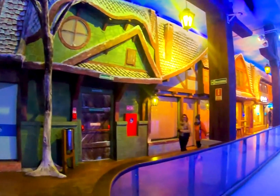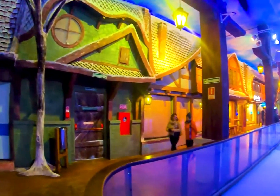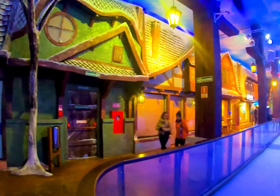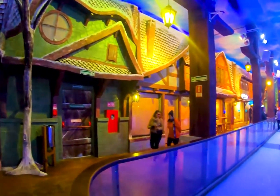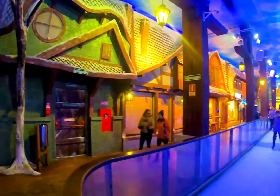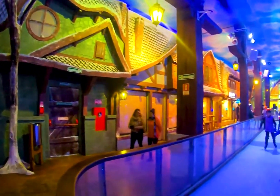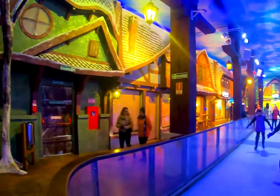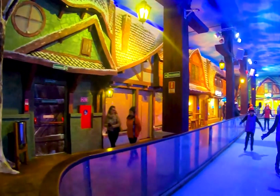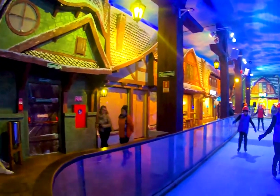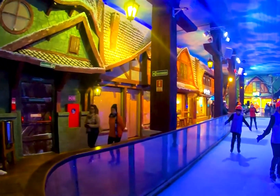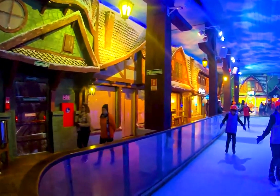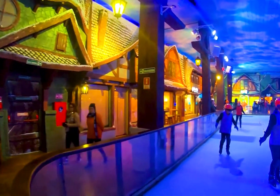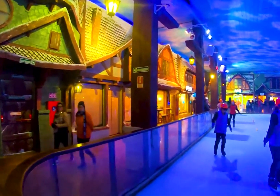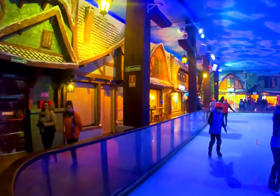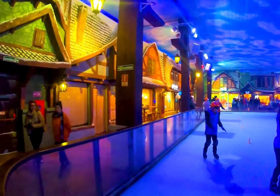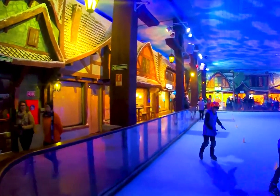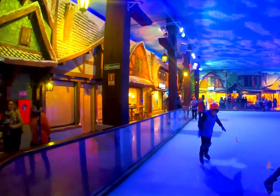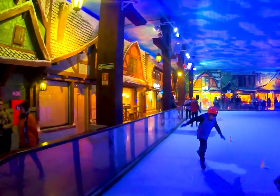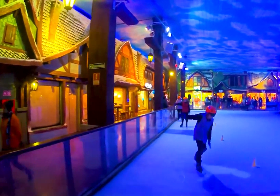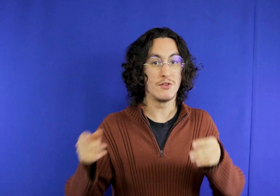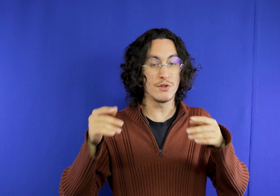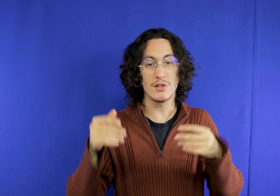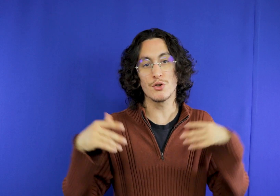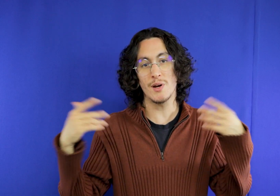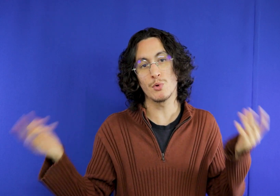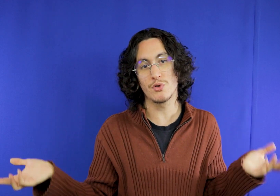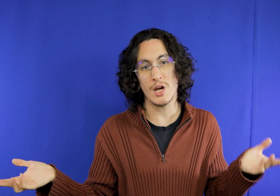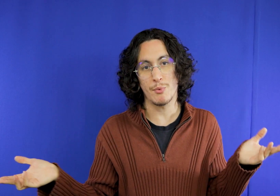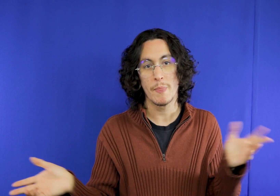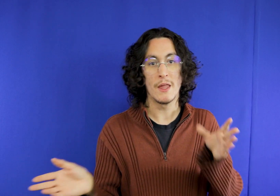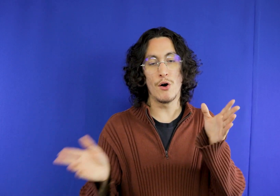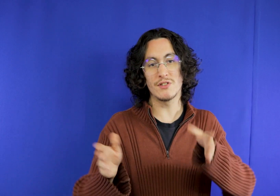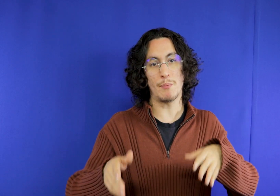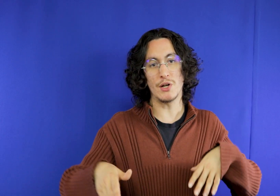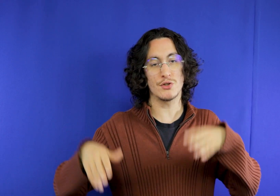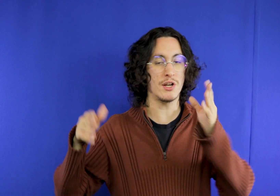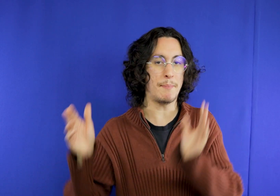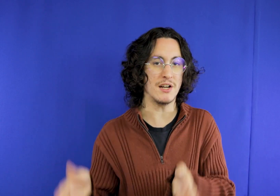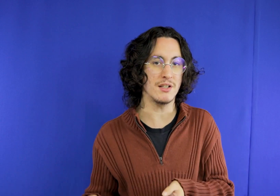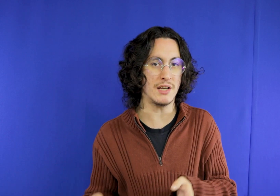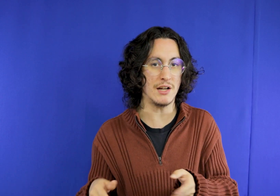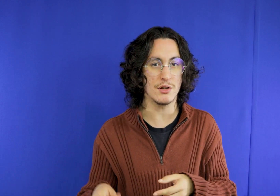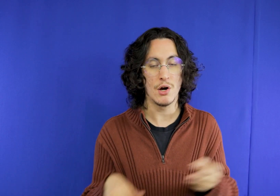you have already pasted and they are worth it if you don’t have much time or you can only do it in the afternoon